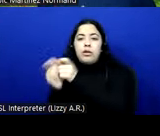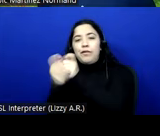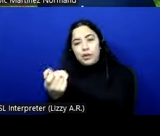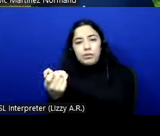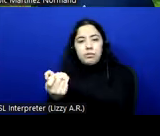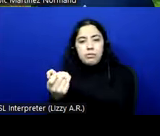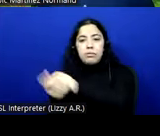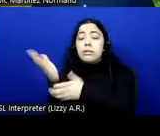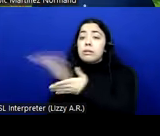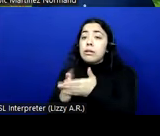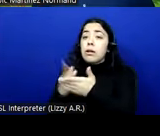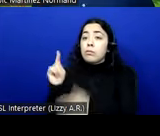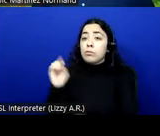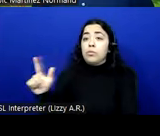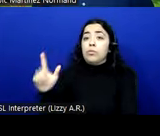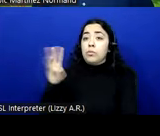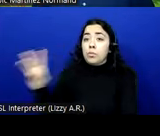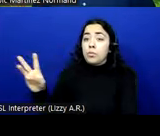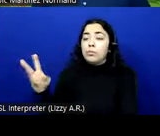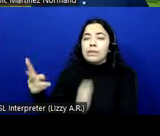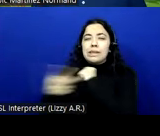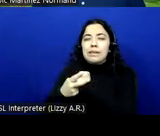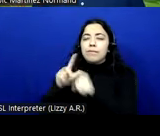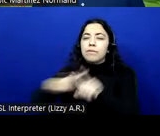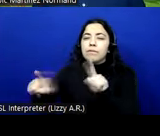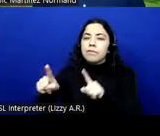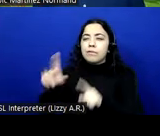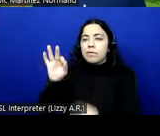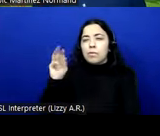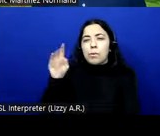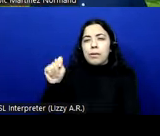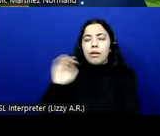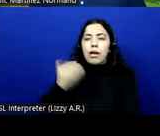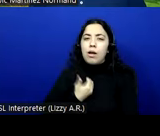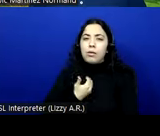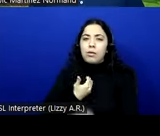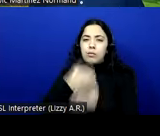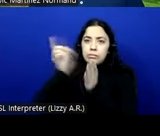we can save as different formats the content we are designing. And in that process,